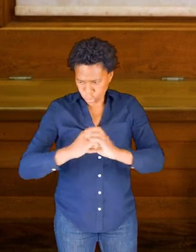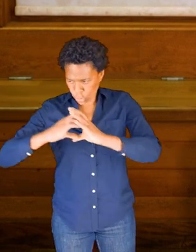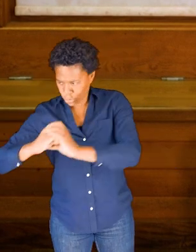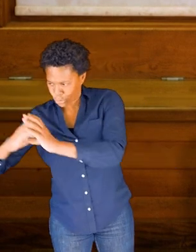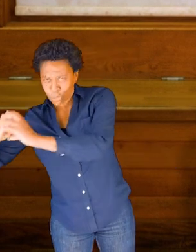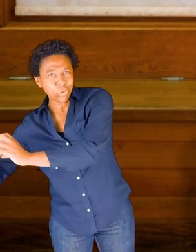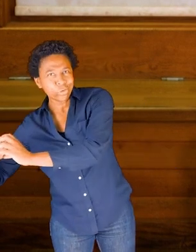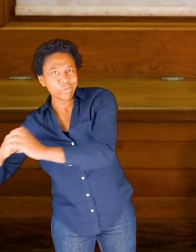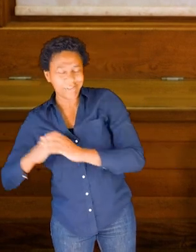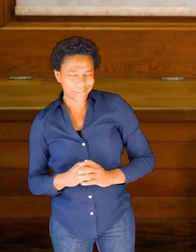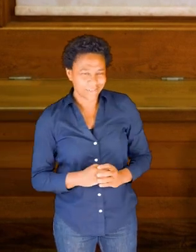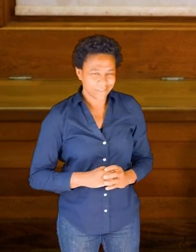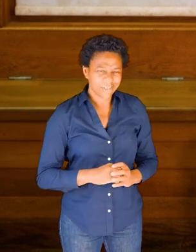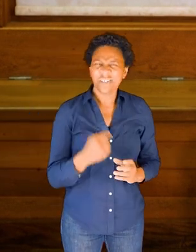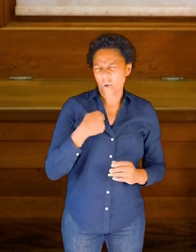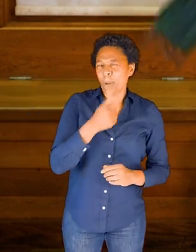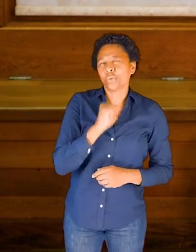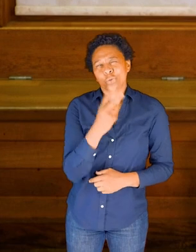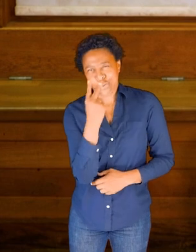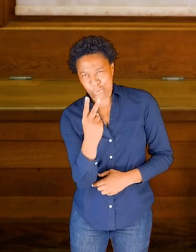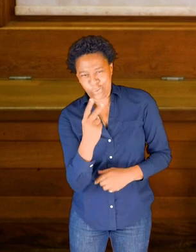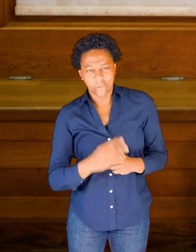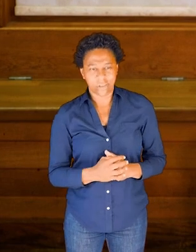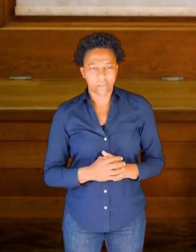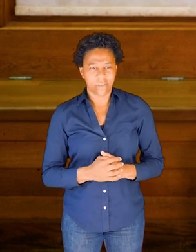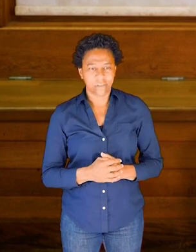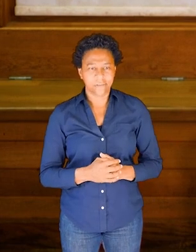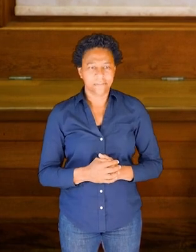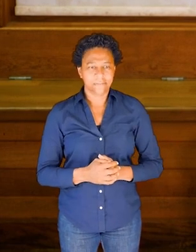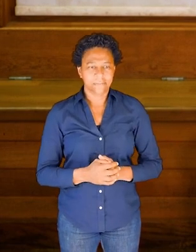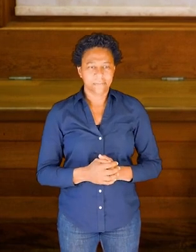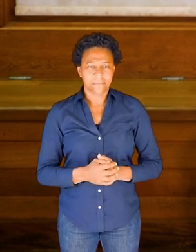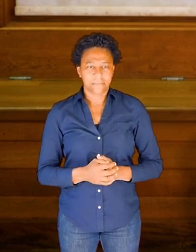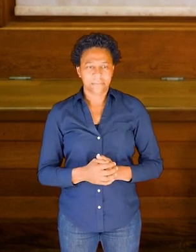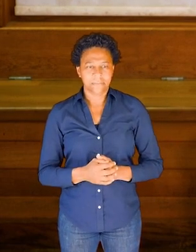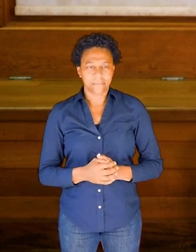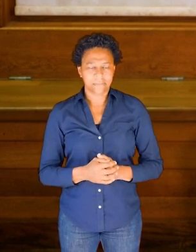So I'm going to just tie two here, one on top of the other.